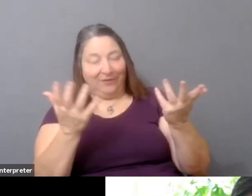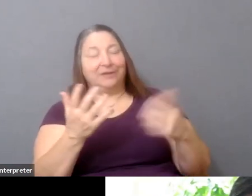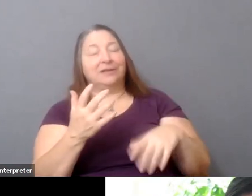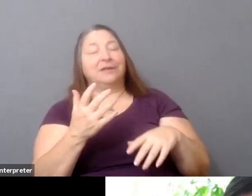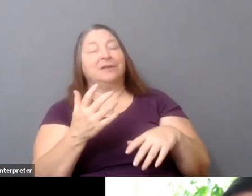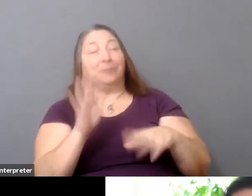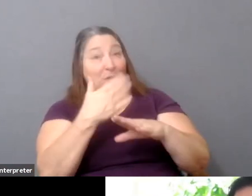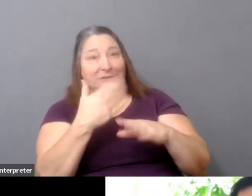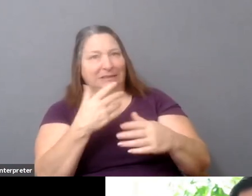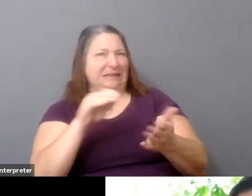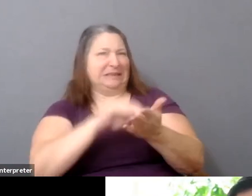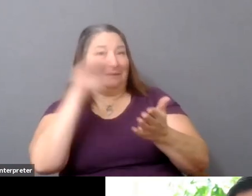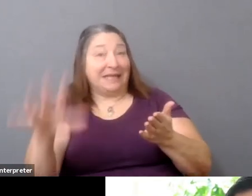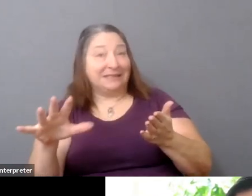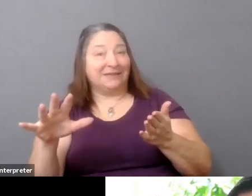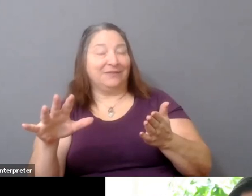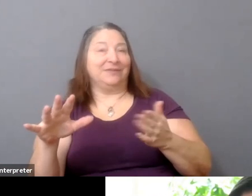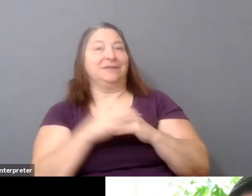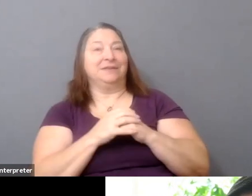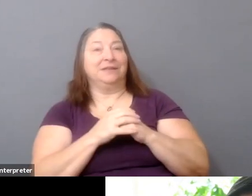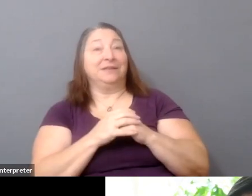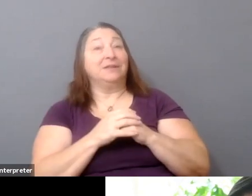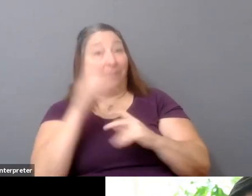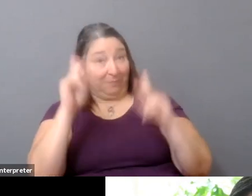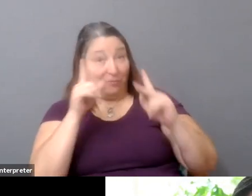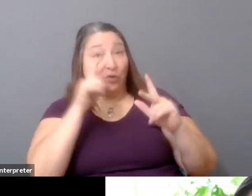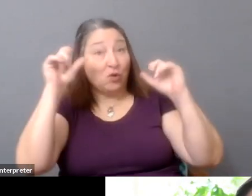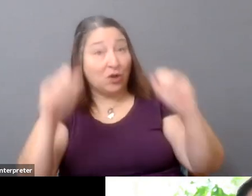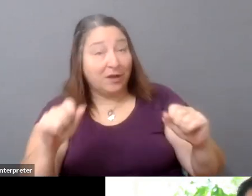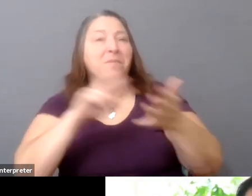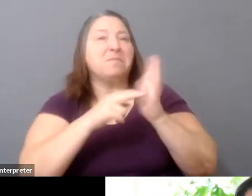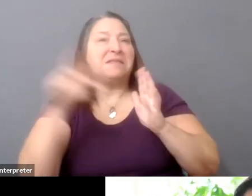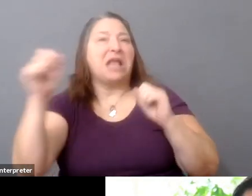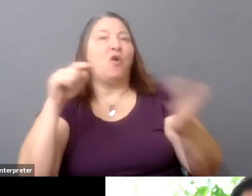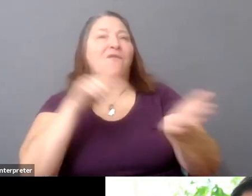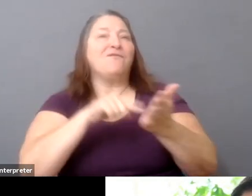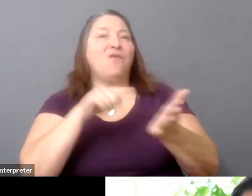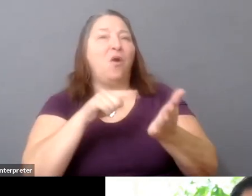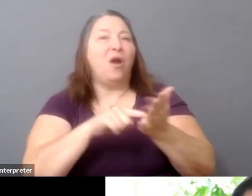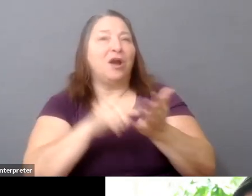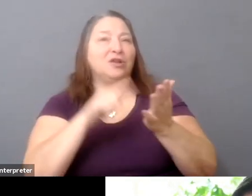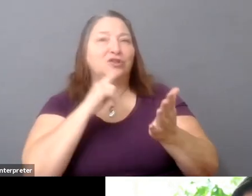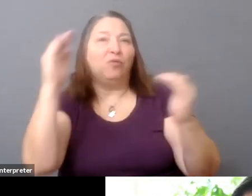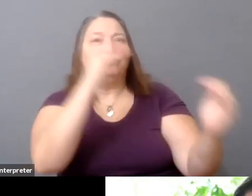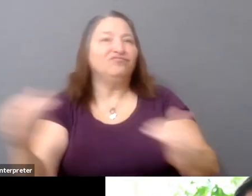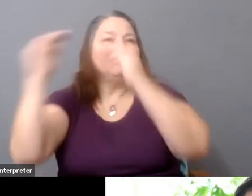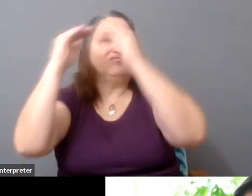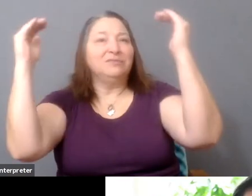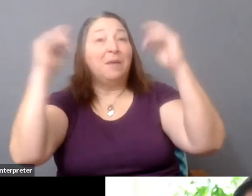above everybody else. But, you know, that has changed. The cost of being able to produce anything, the cost of being able to make anything